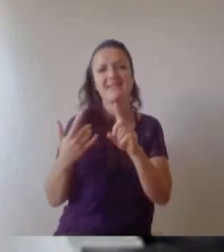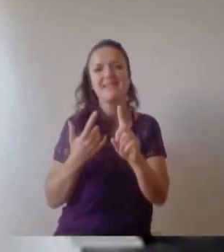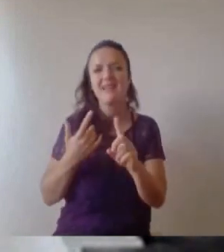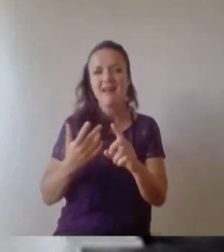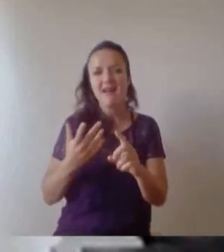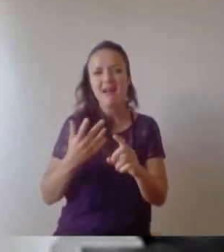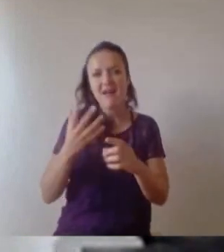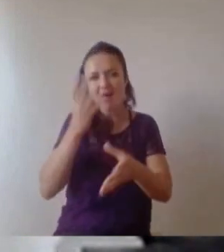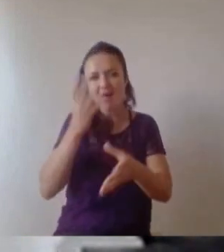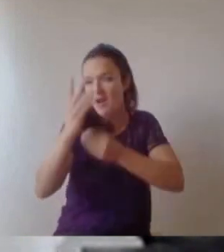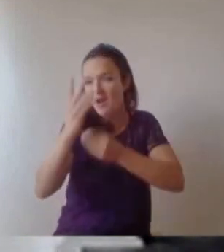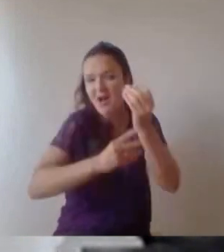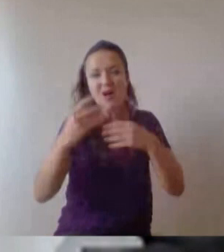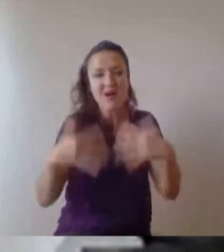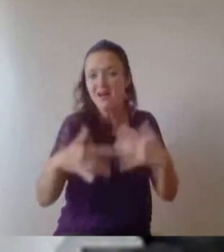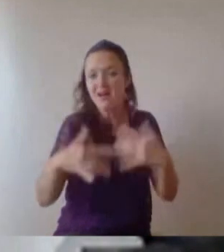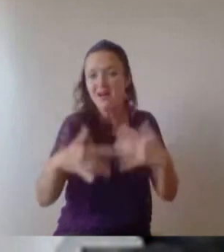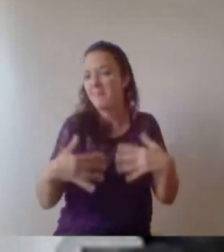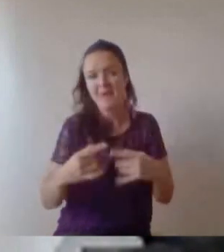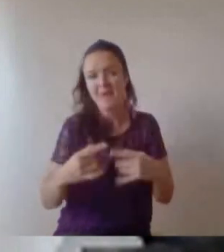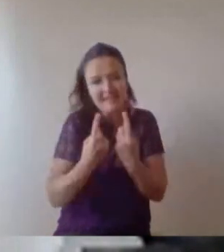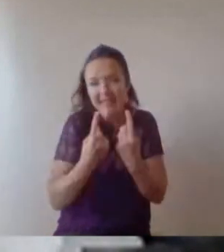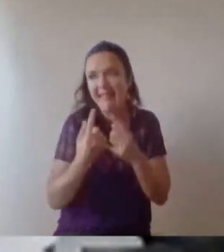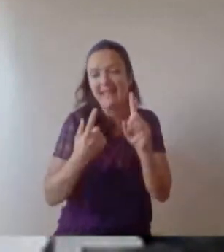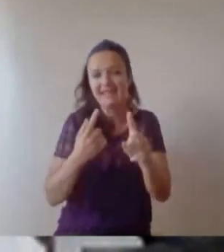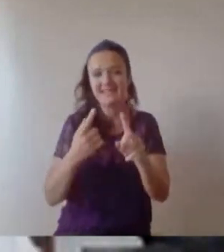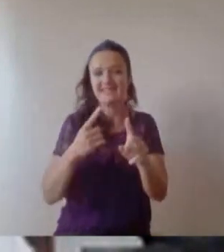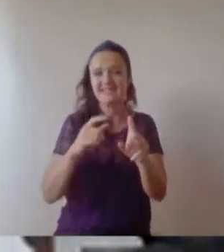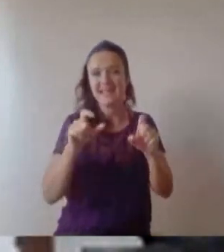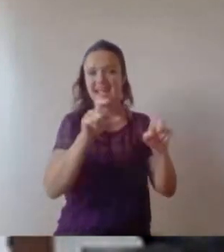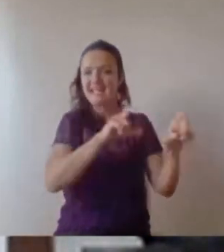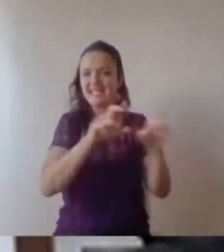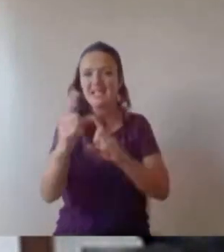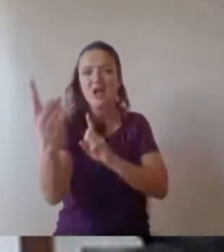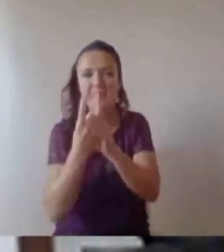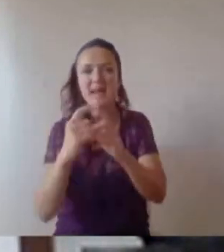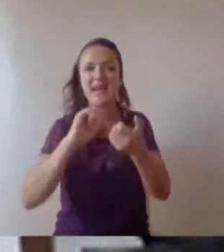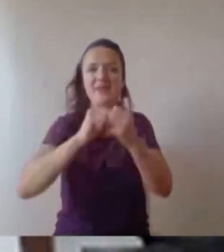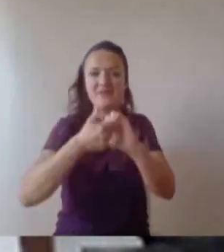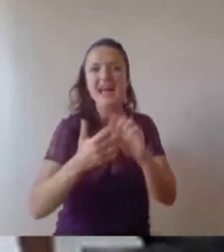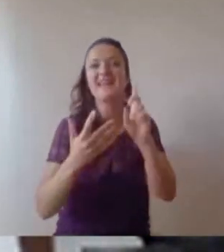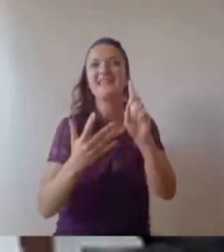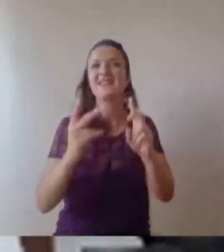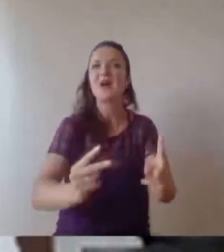decade later, we still reminisce about lunchtime in the MVB, in Queens and we still resent our walking across